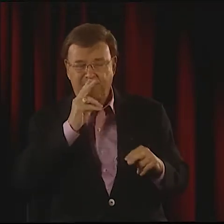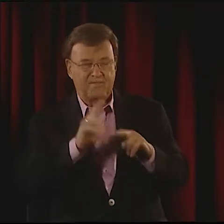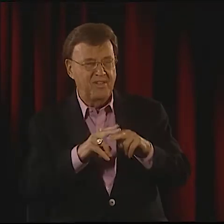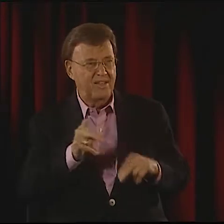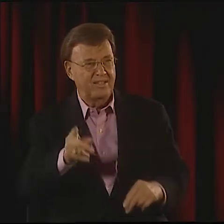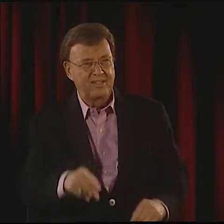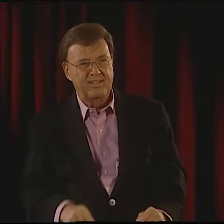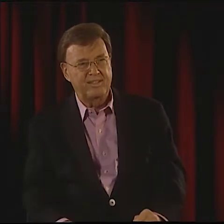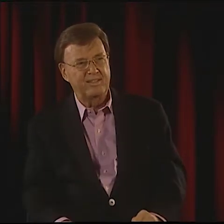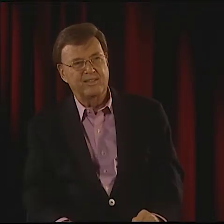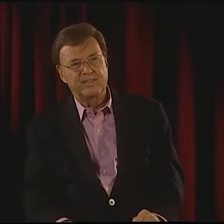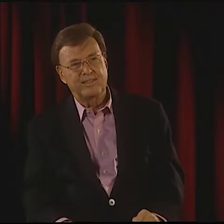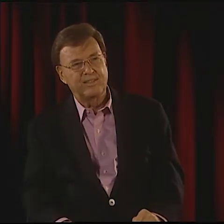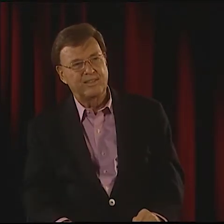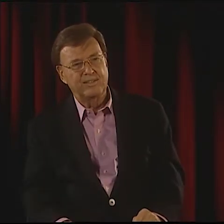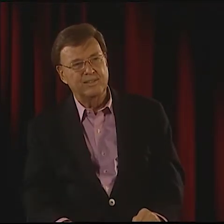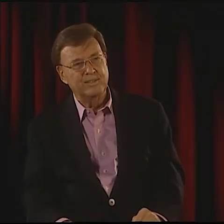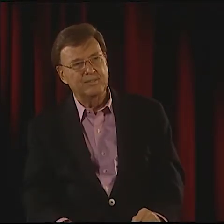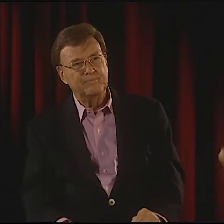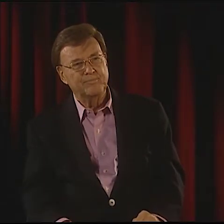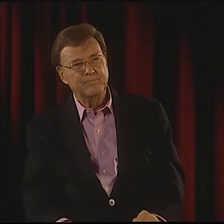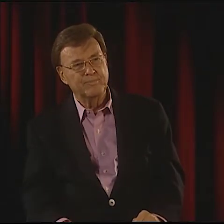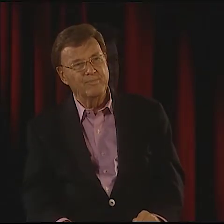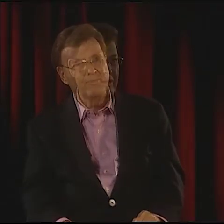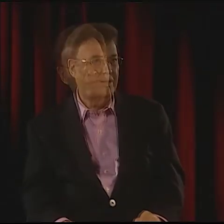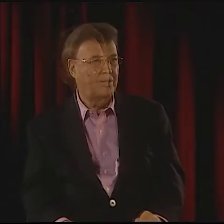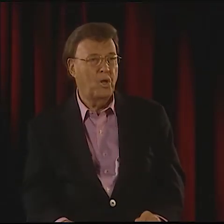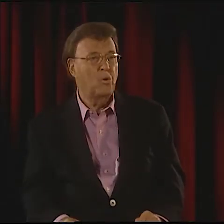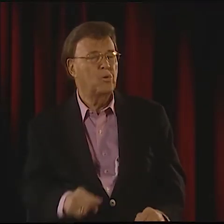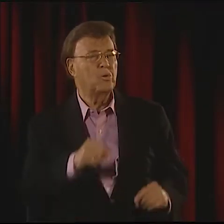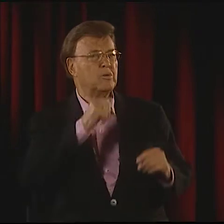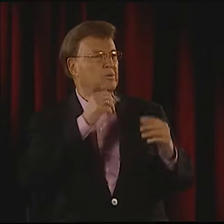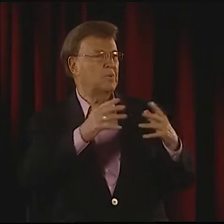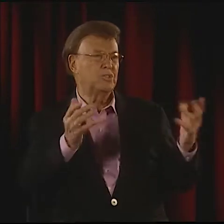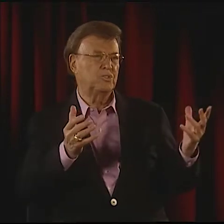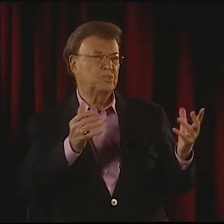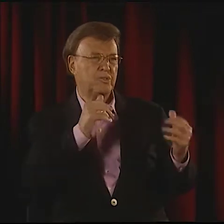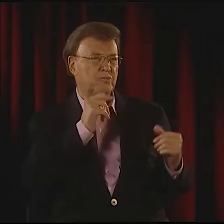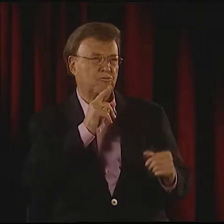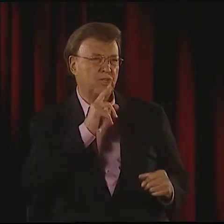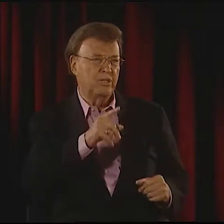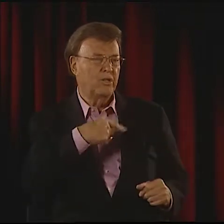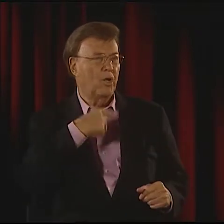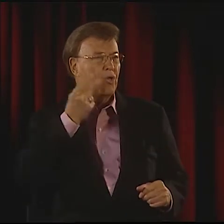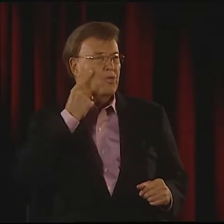THE WAY HE PLAYS WITH HIS SIGNS AND HIS TRANSLATIONS, HIS ENGLISH WORDS INTO SIGN-- VERY FUN.